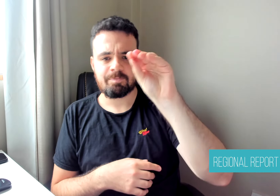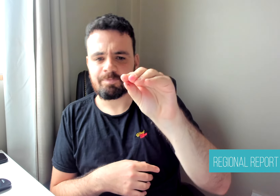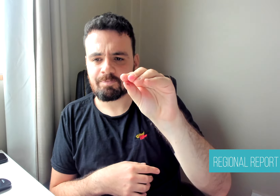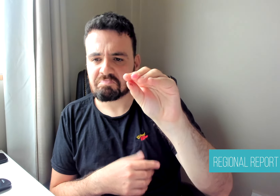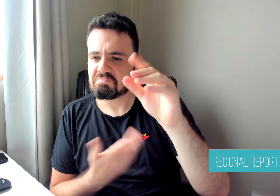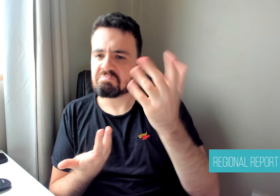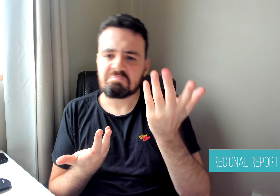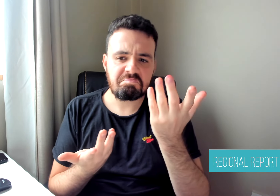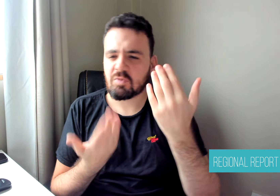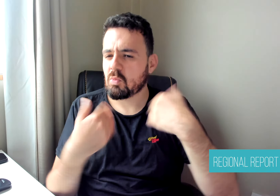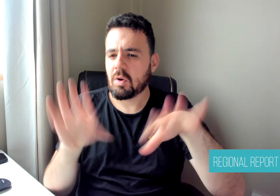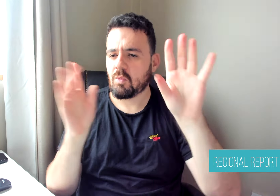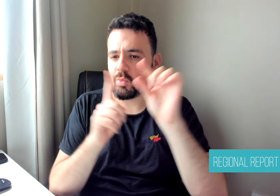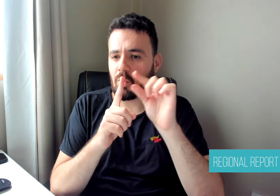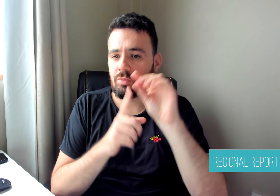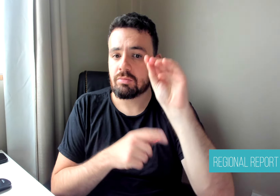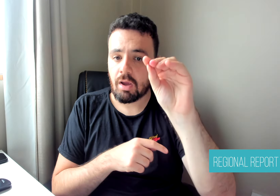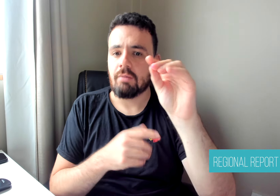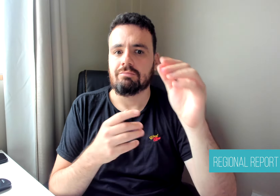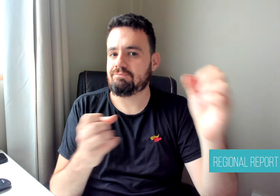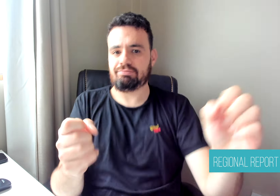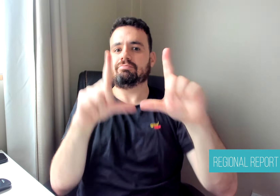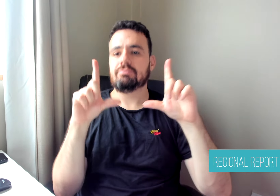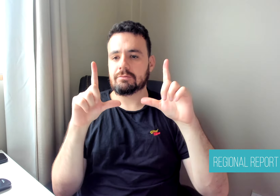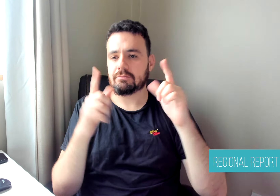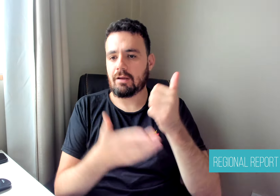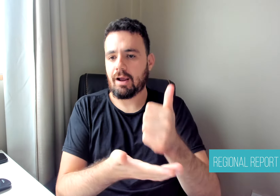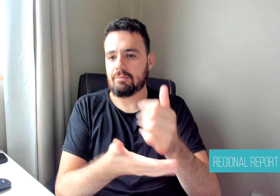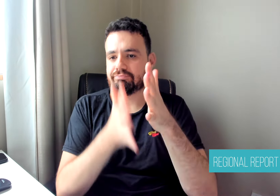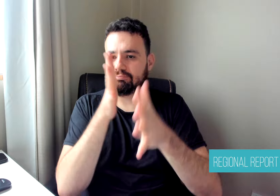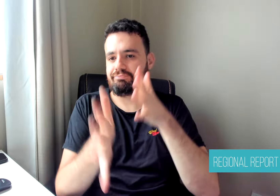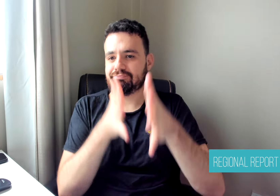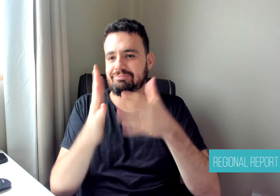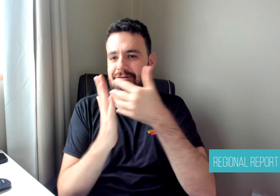who wants to learn this language. The user enters words